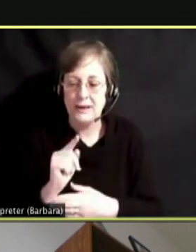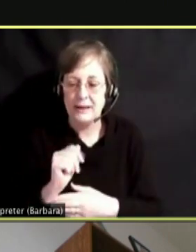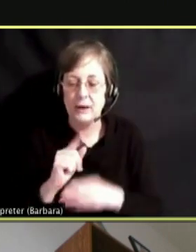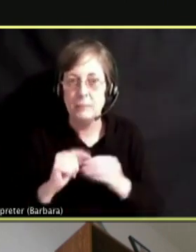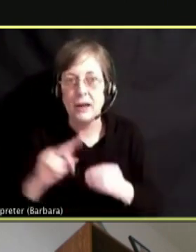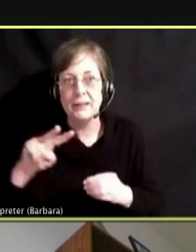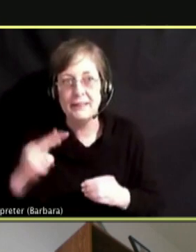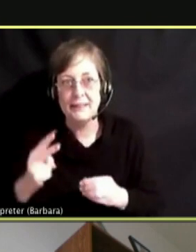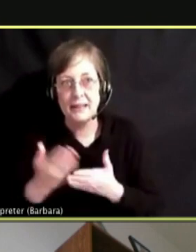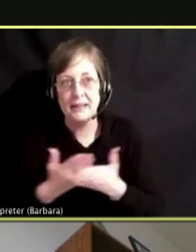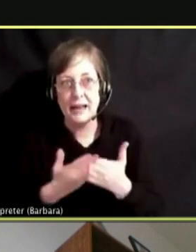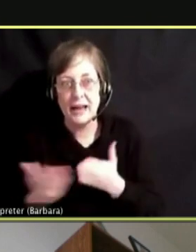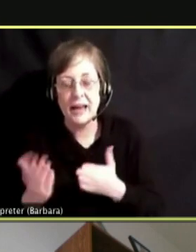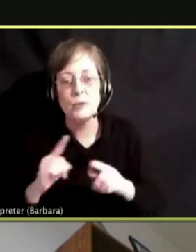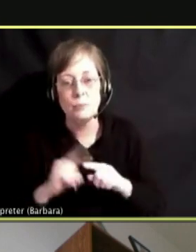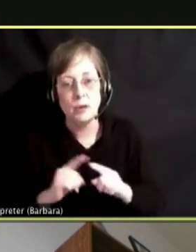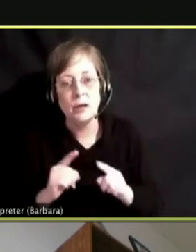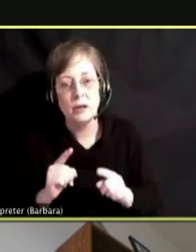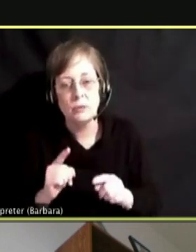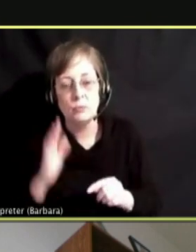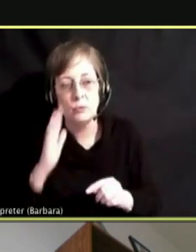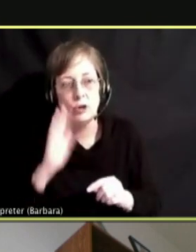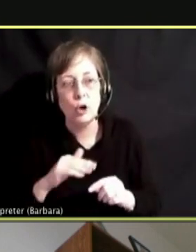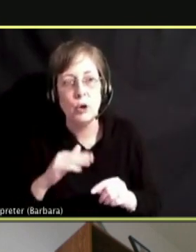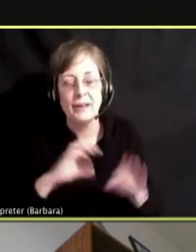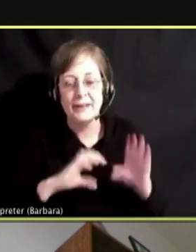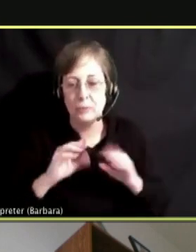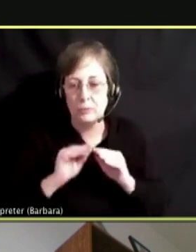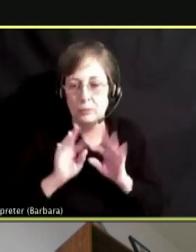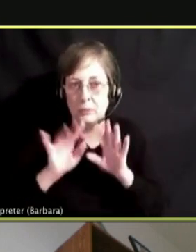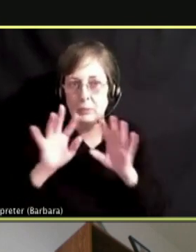BEING ADMITTED AND WE ARE DIGESTING THEM.